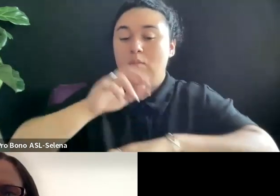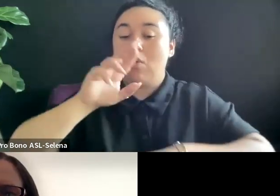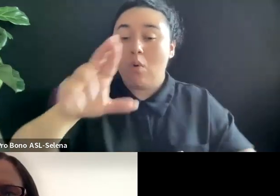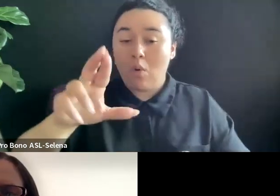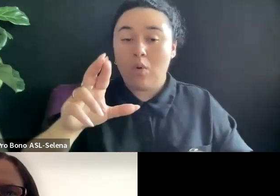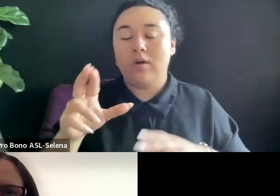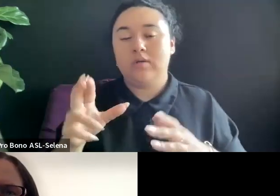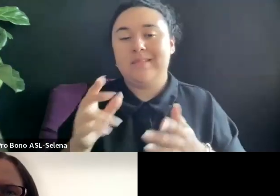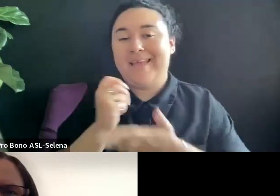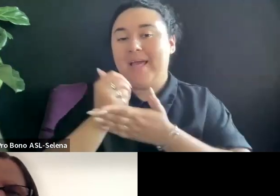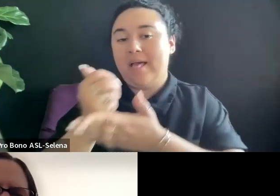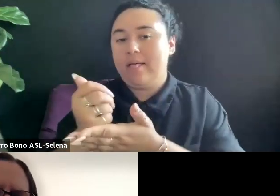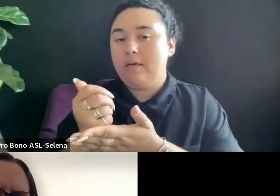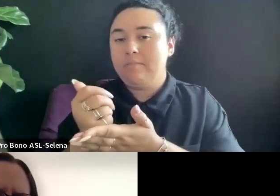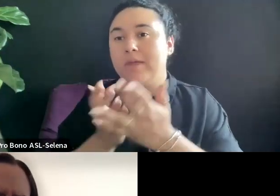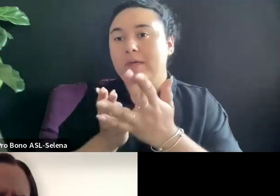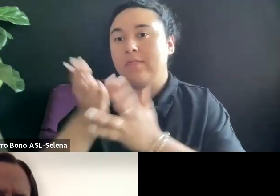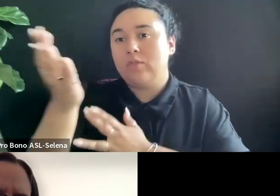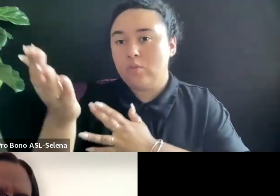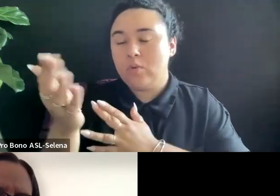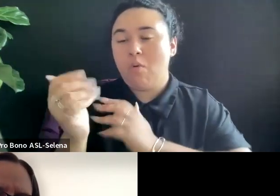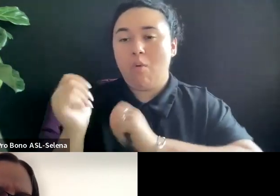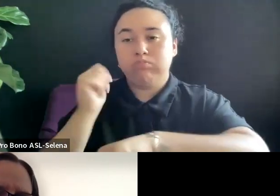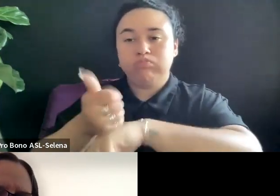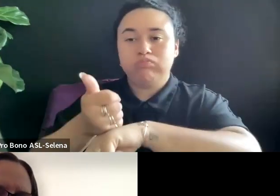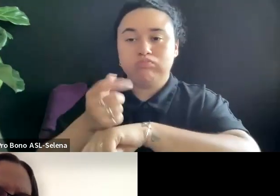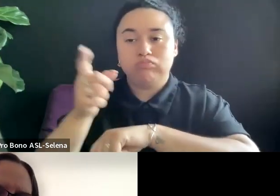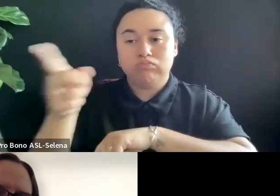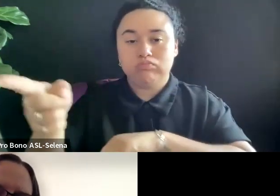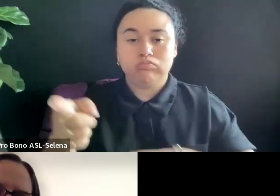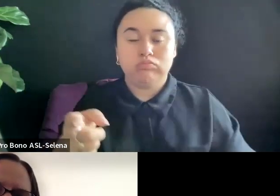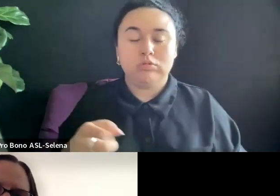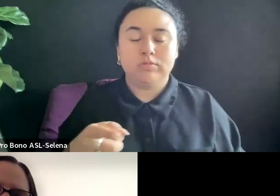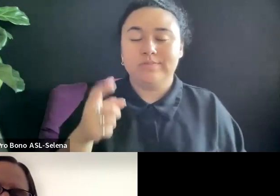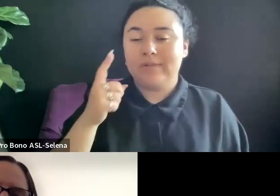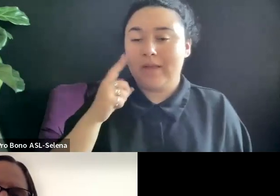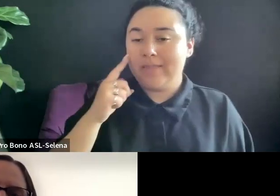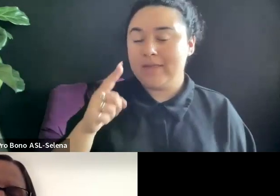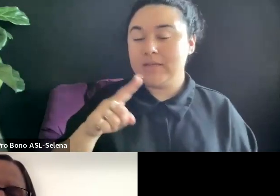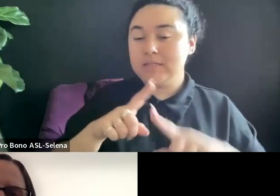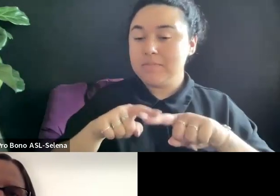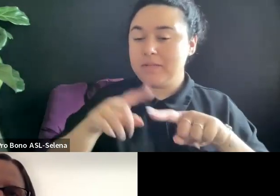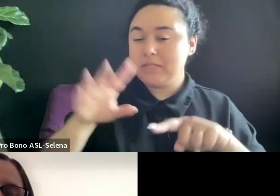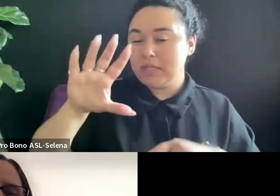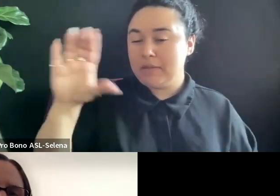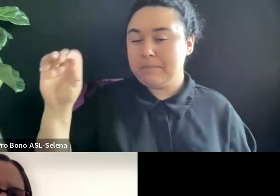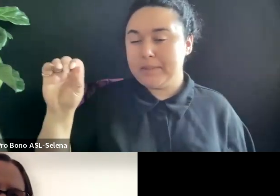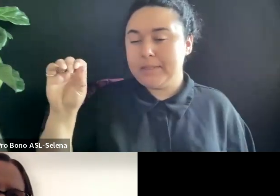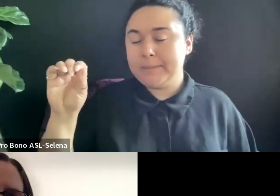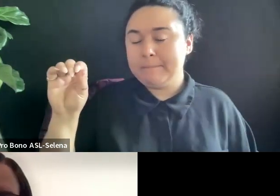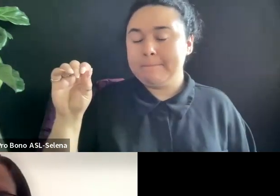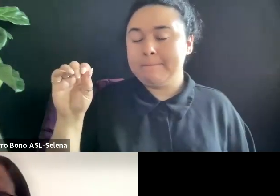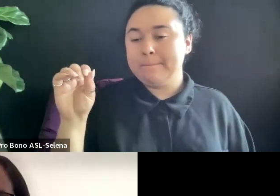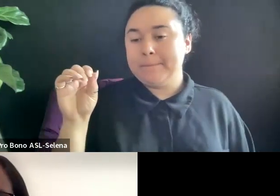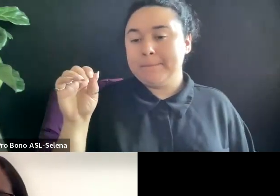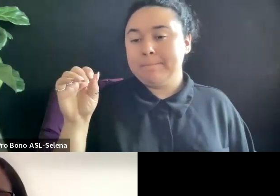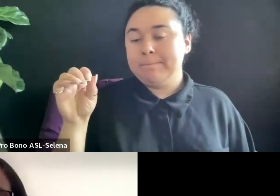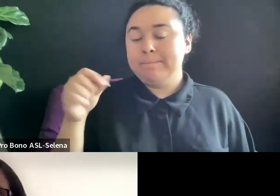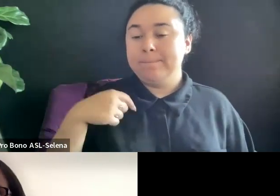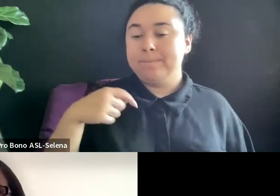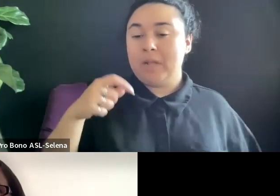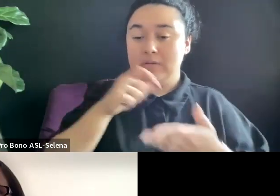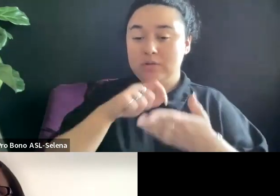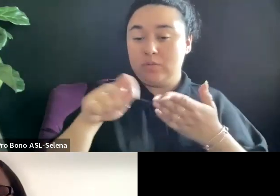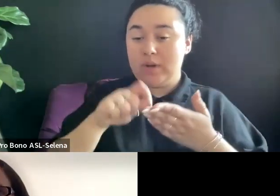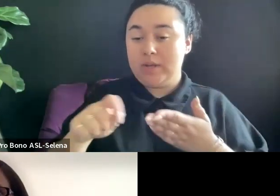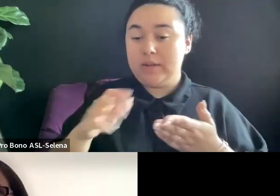I THINK IT DEPENDS ON THE AGGREGATOR. FOR INSTANCE, WHEN I WAS WRITING MY BOOK, I HAD TRIED AS